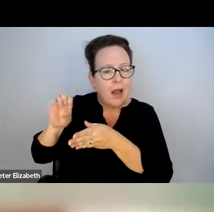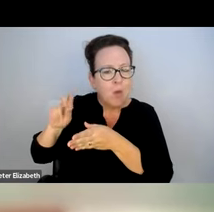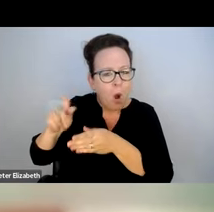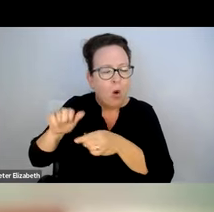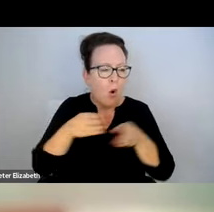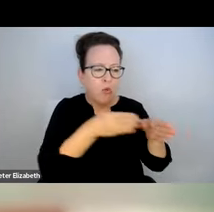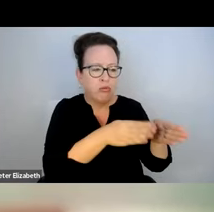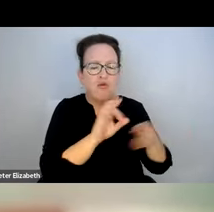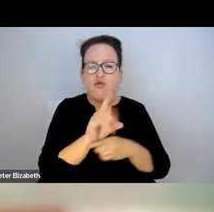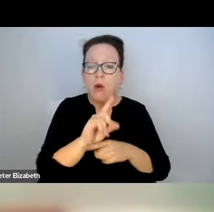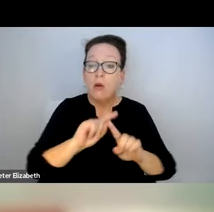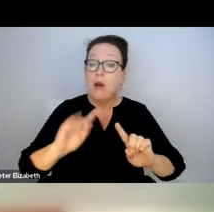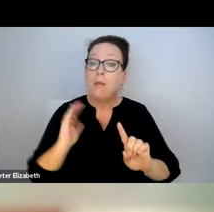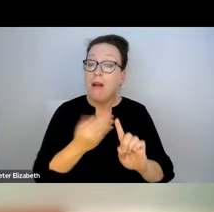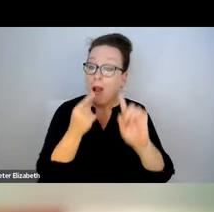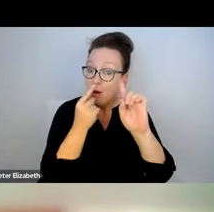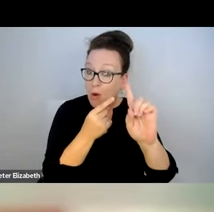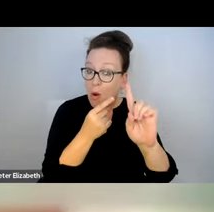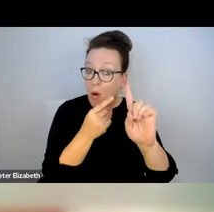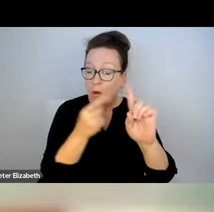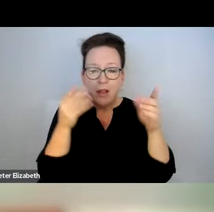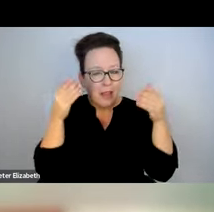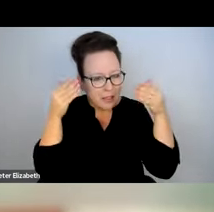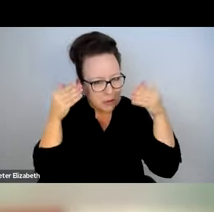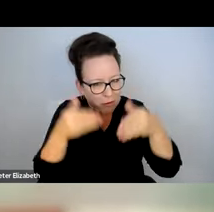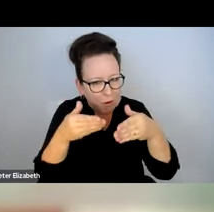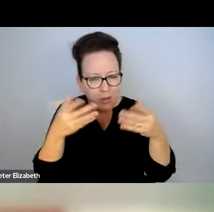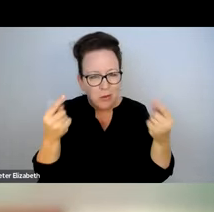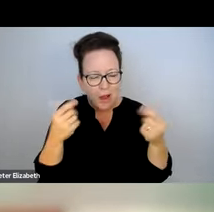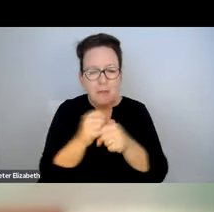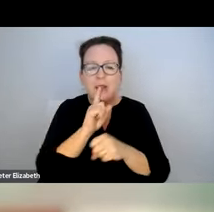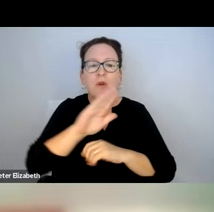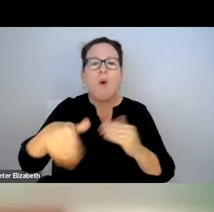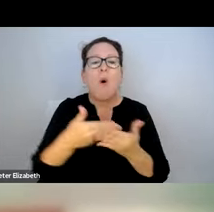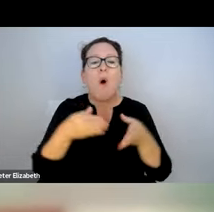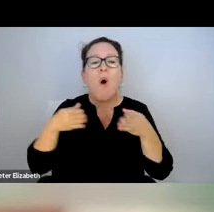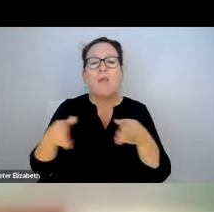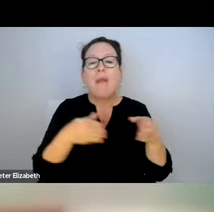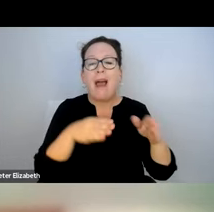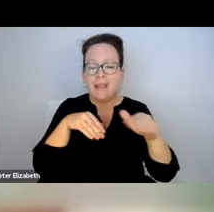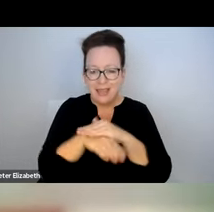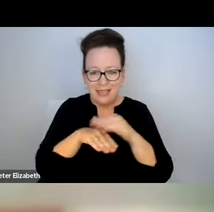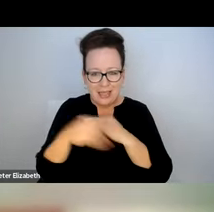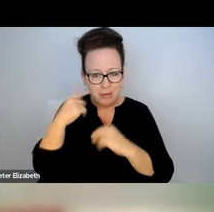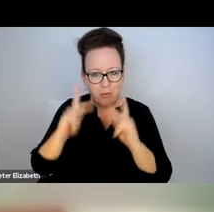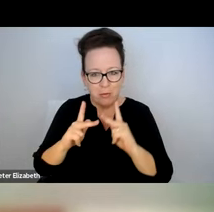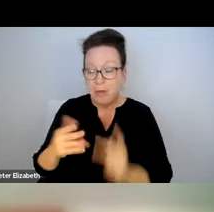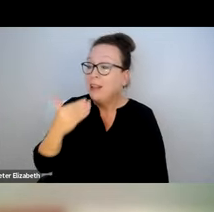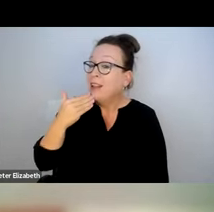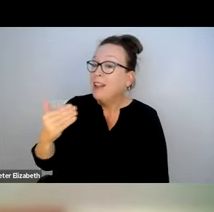SIDEWALK. OUR INTENT IS TO -- YOU KNOW, FOCUSSED ON MAKING SURE